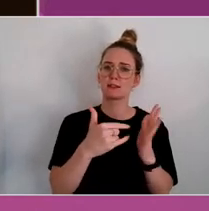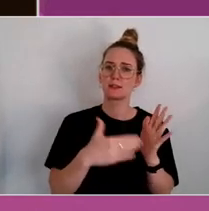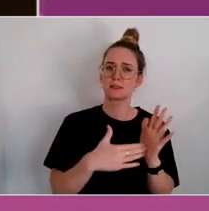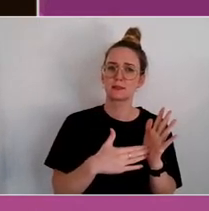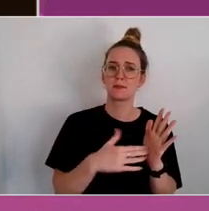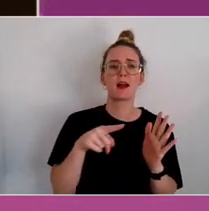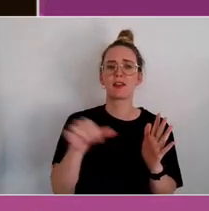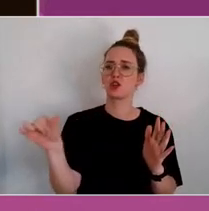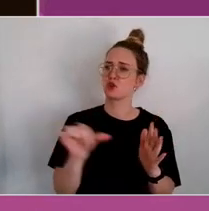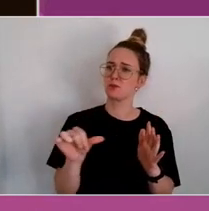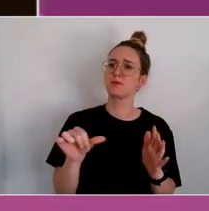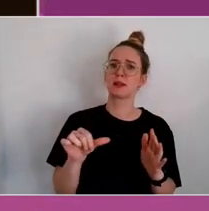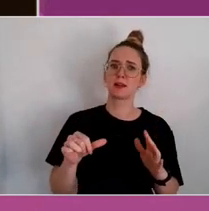the system.